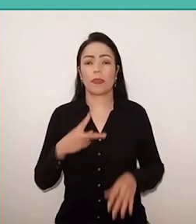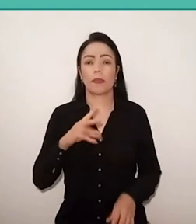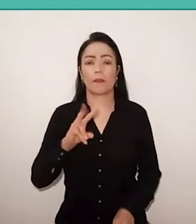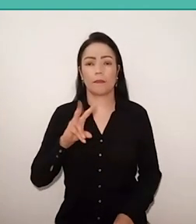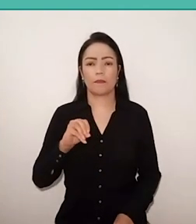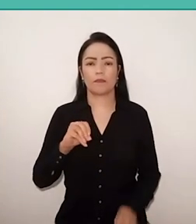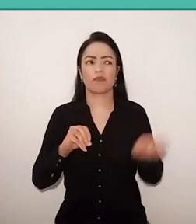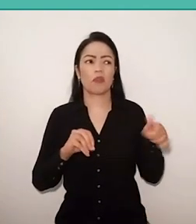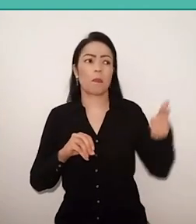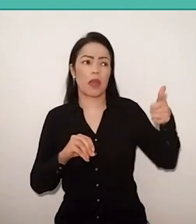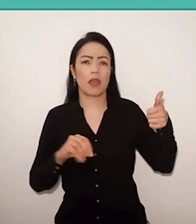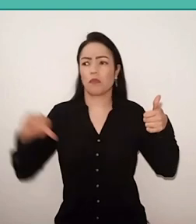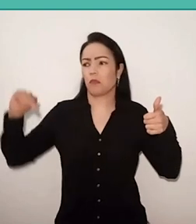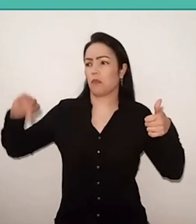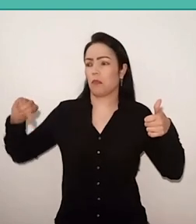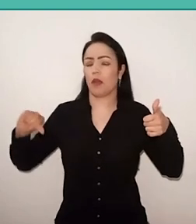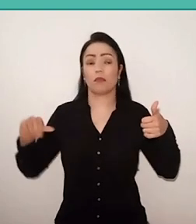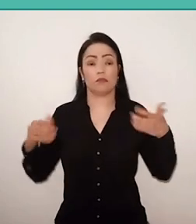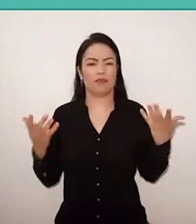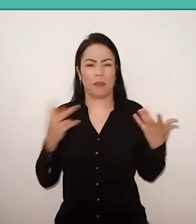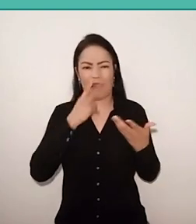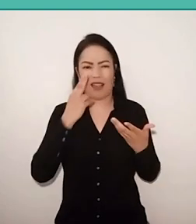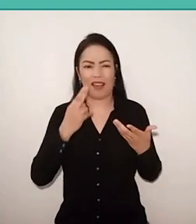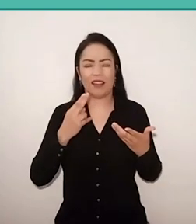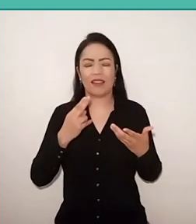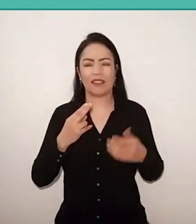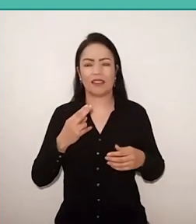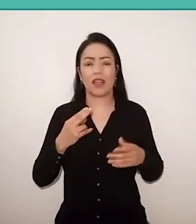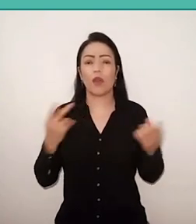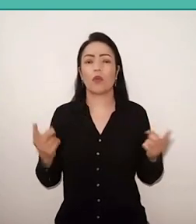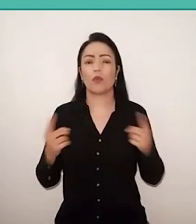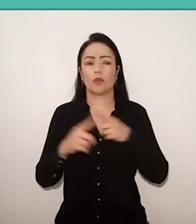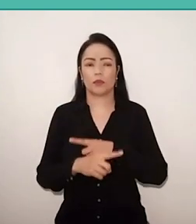And just that is really the opposite of Paulo Freire's theses,